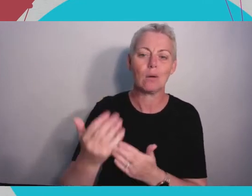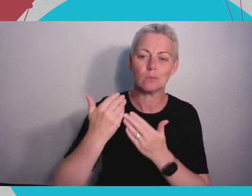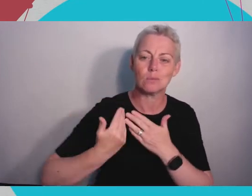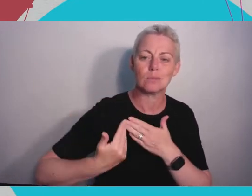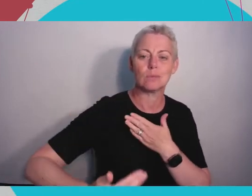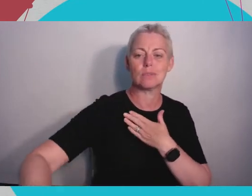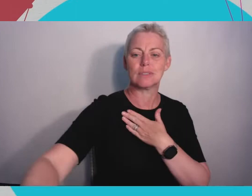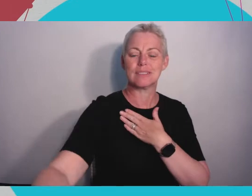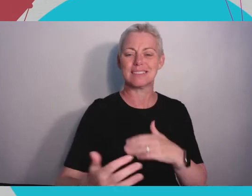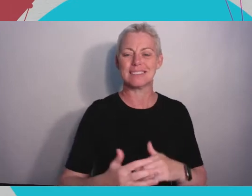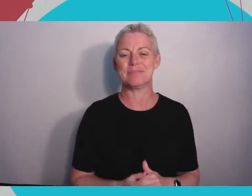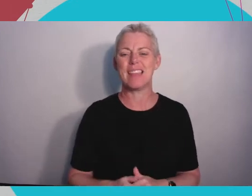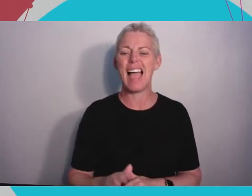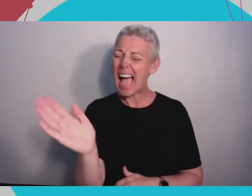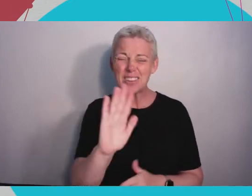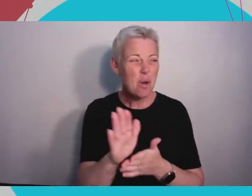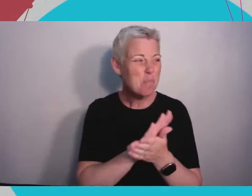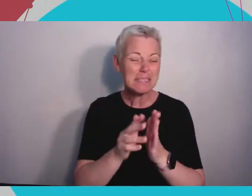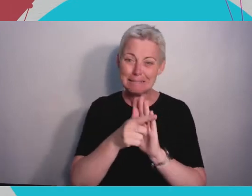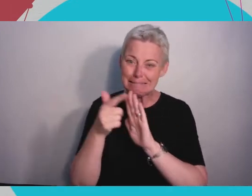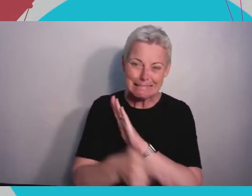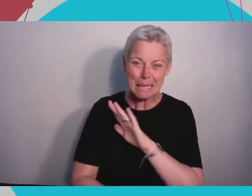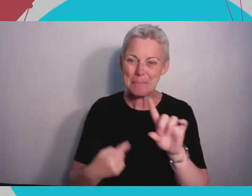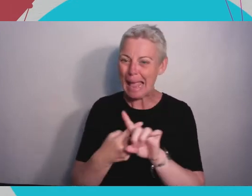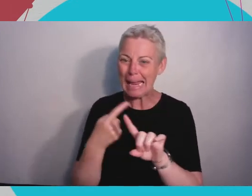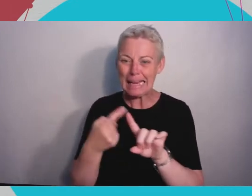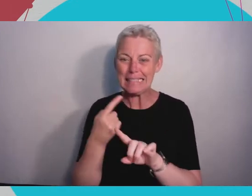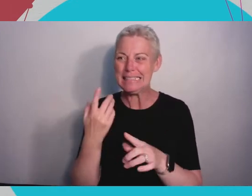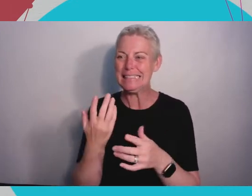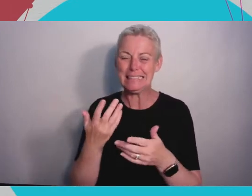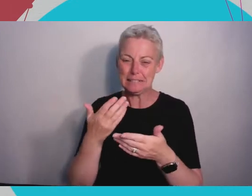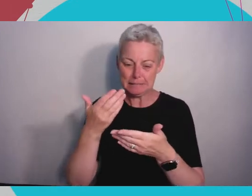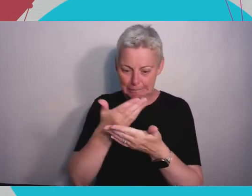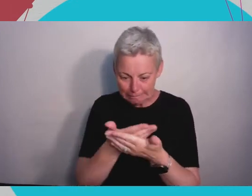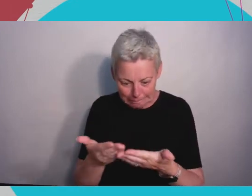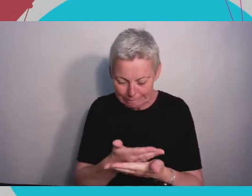but writing in really clear language that people can understand to get your points of